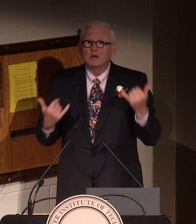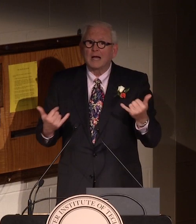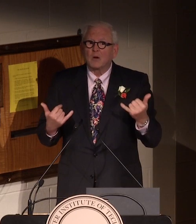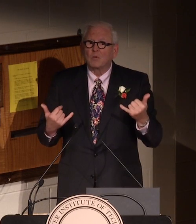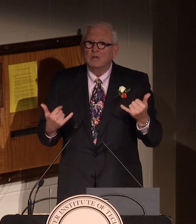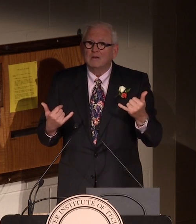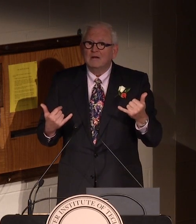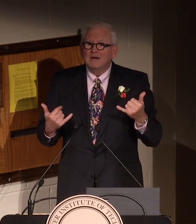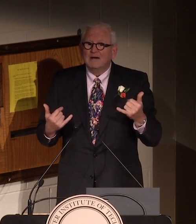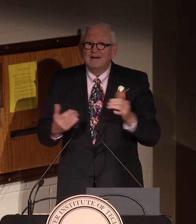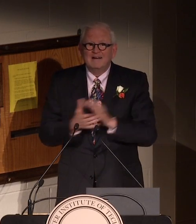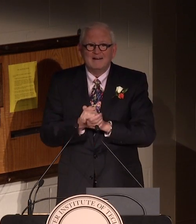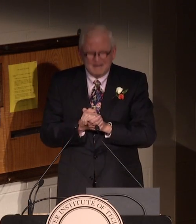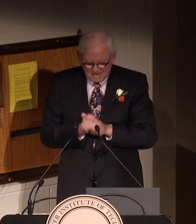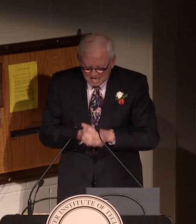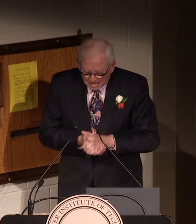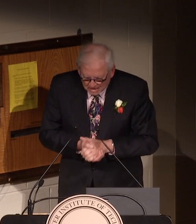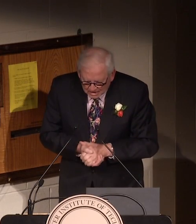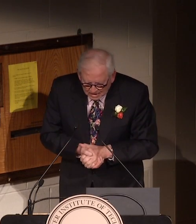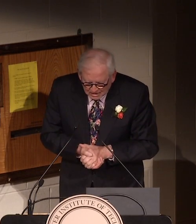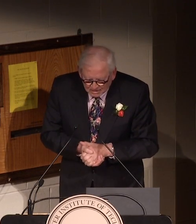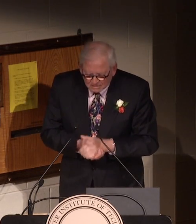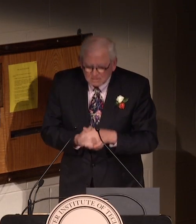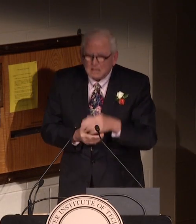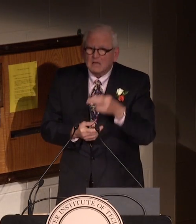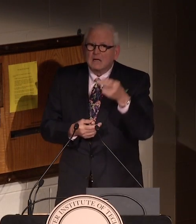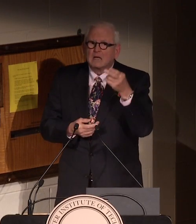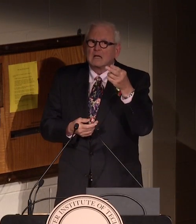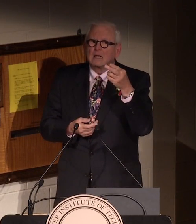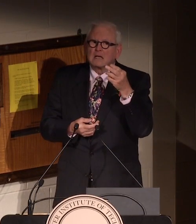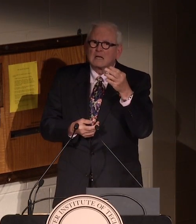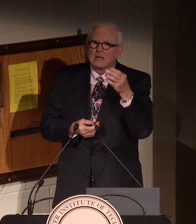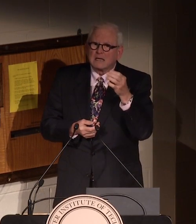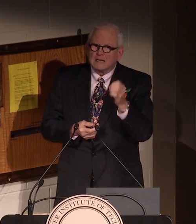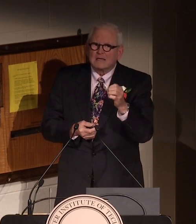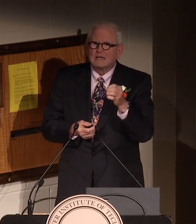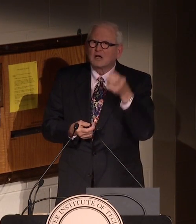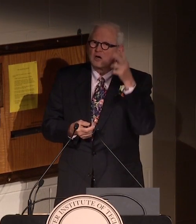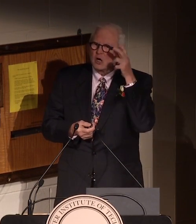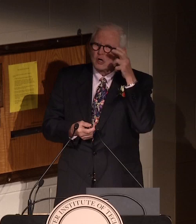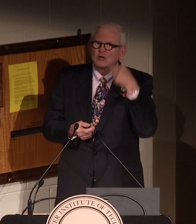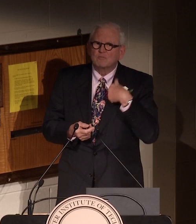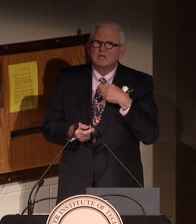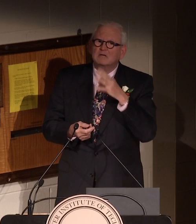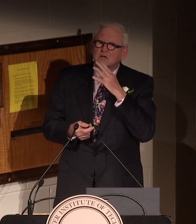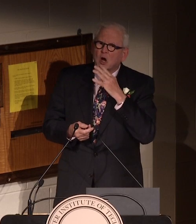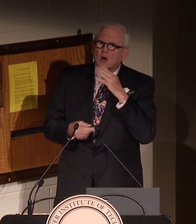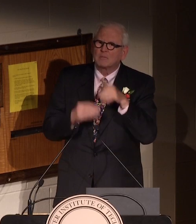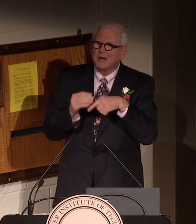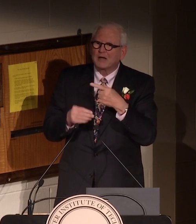He's 101 years old, still living.